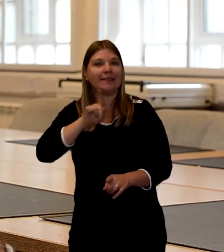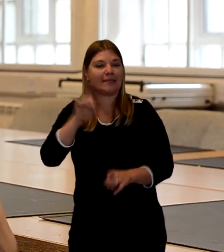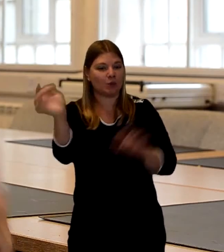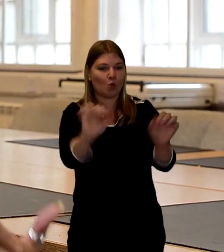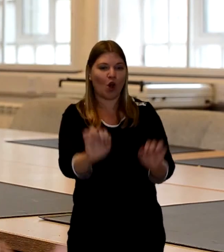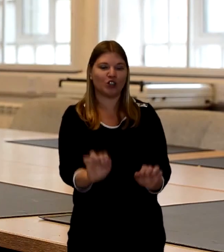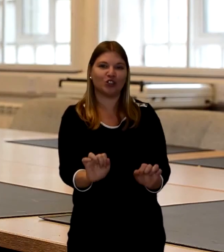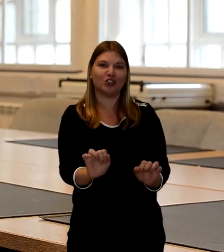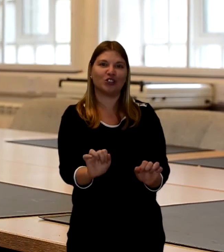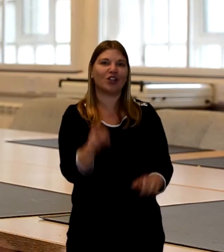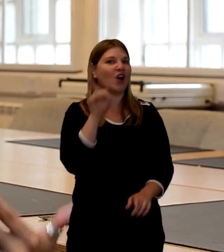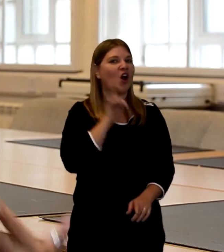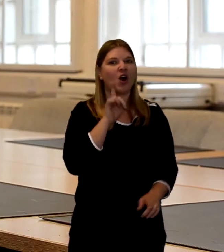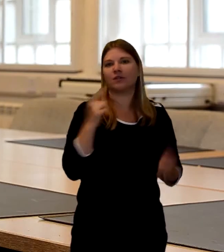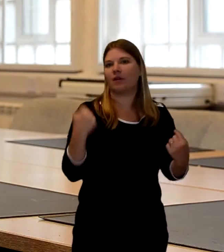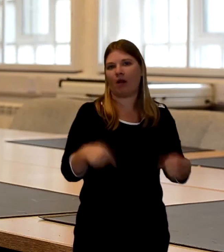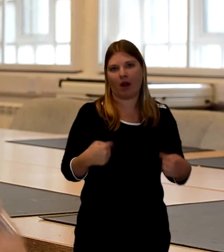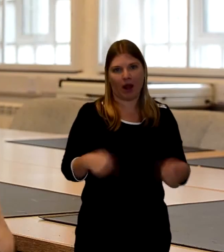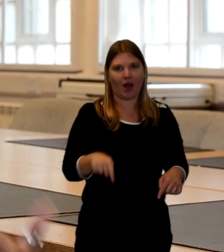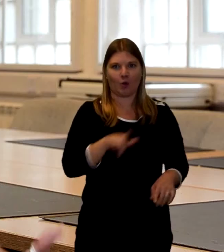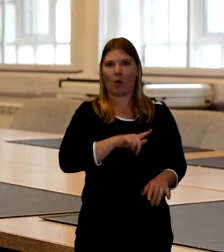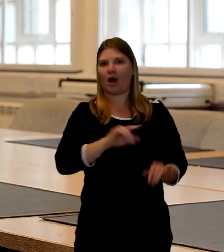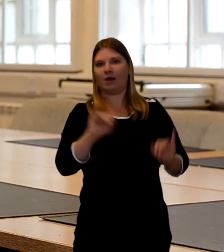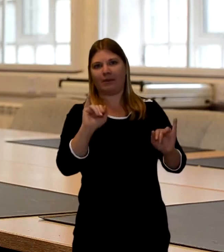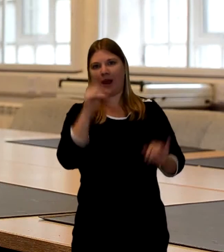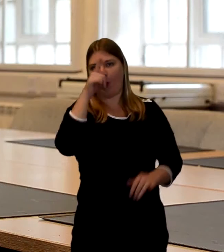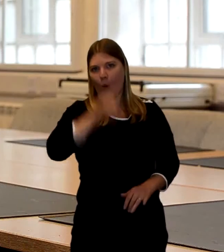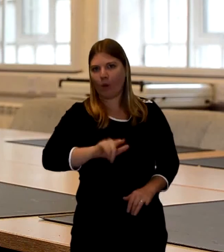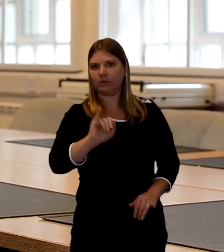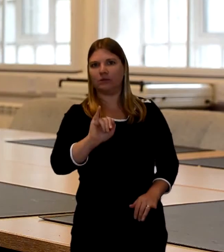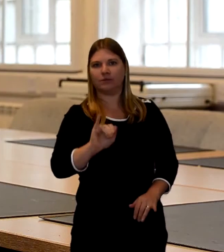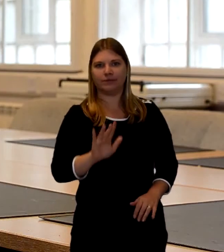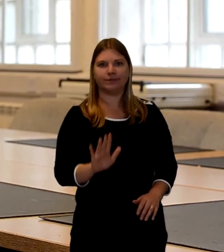The girls are not allowed to actually wash the body because it's depicted as bad luck.